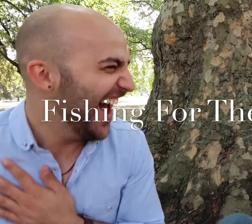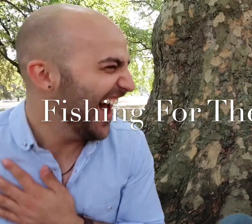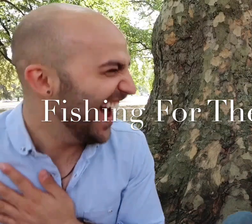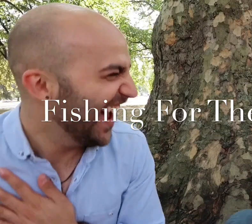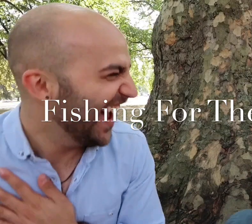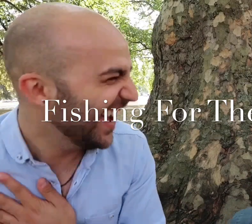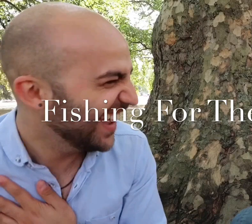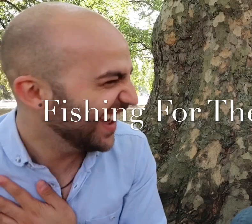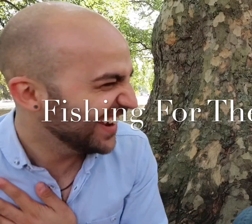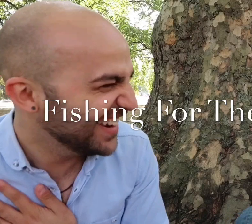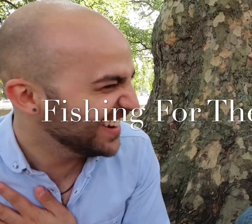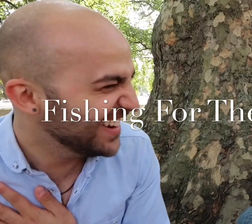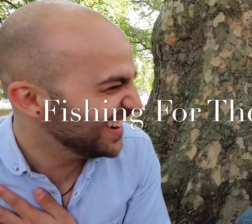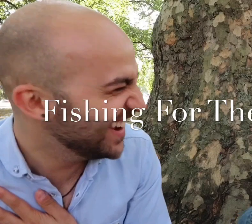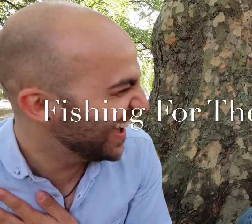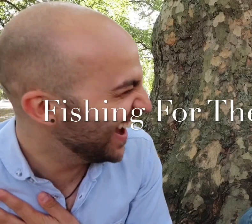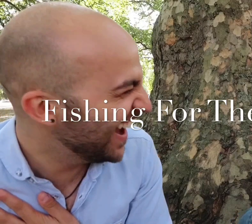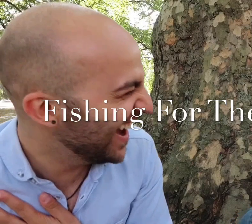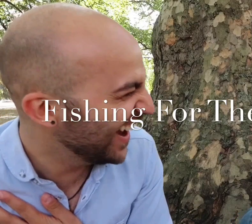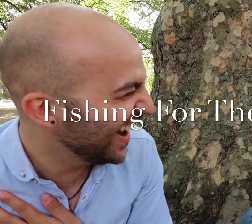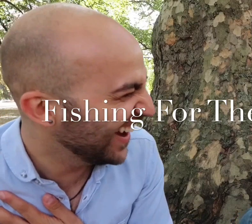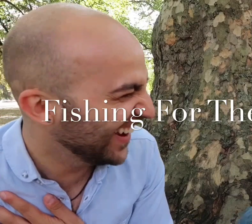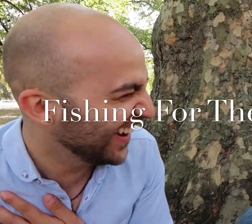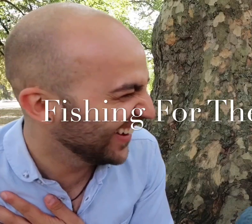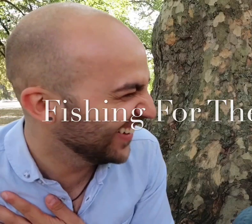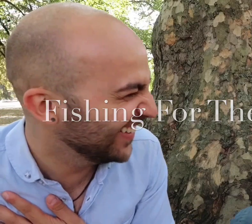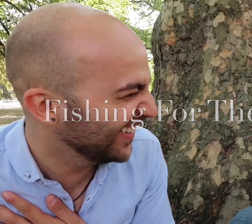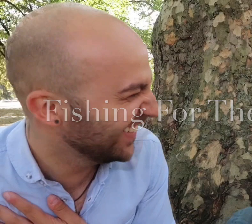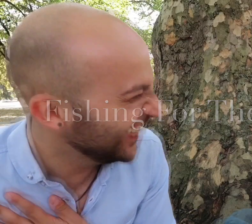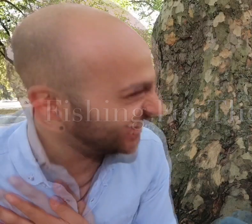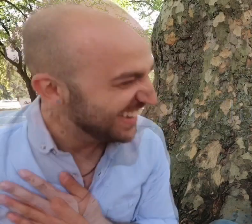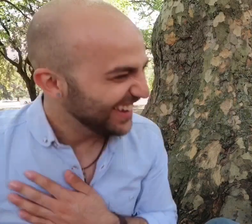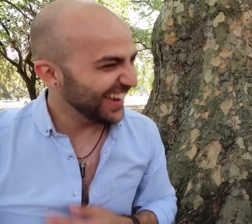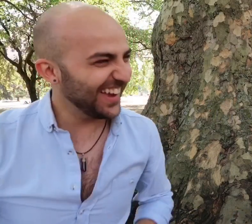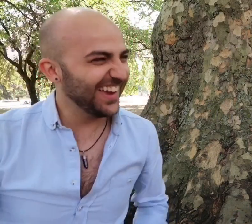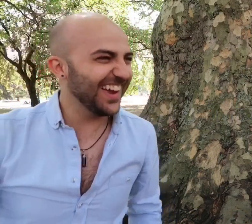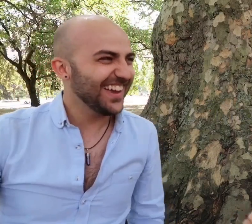yeah yeah, truth"